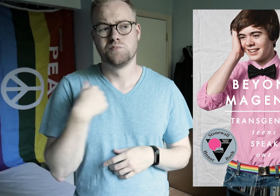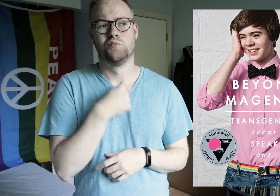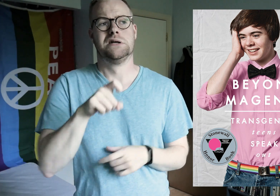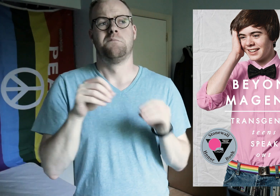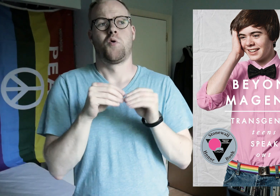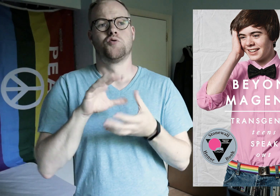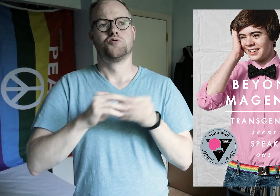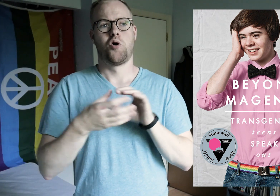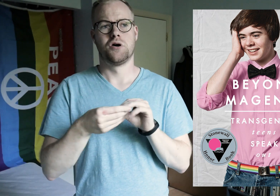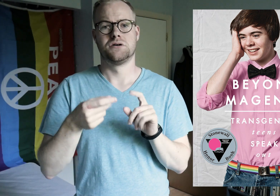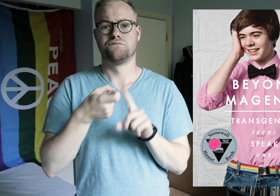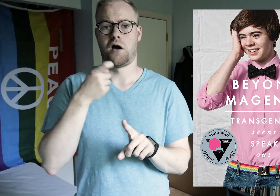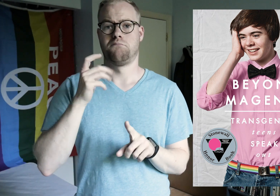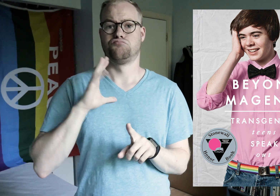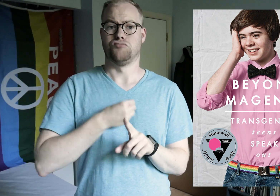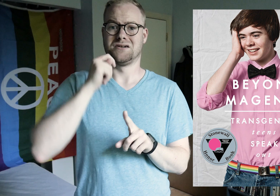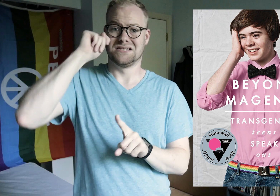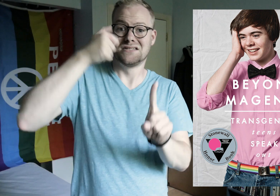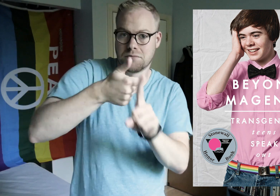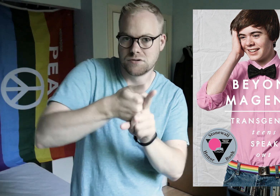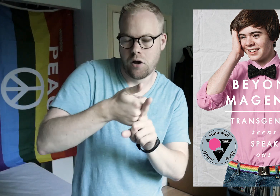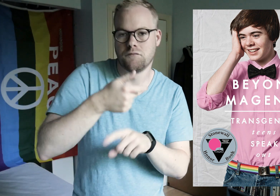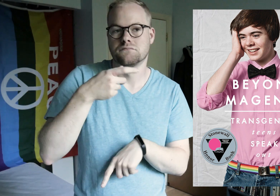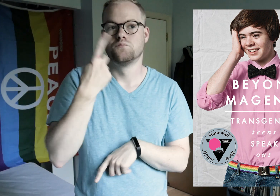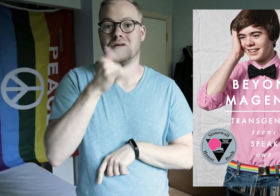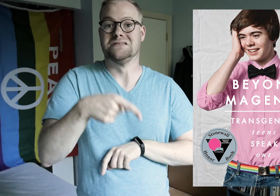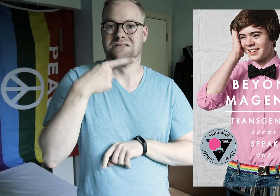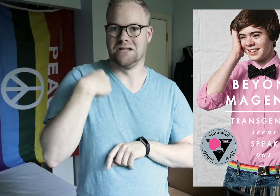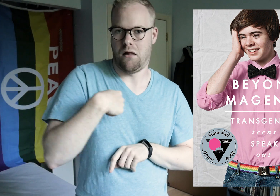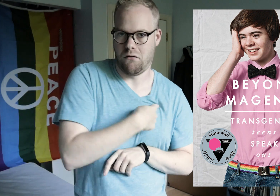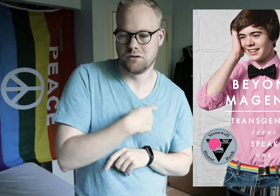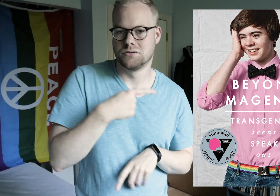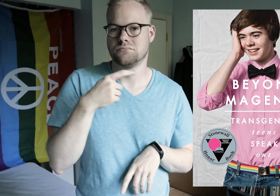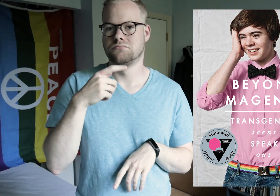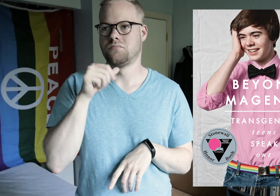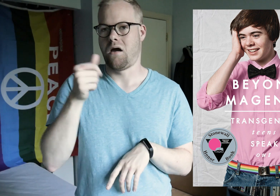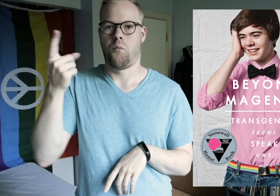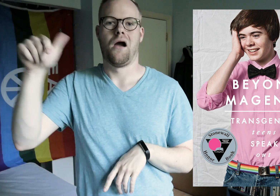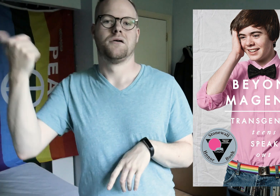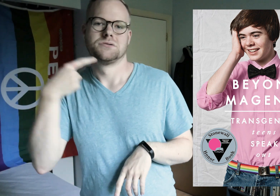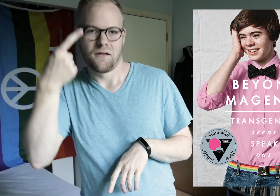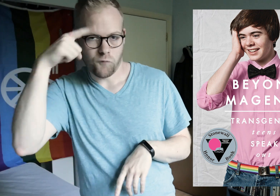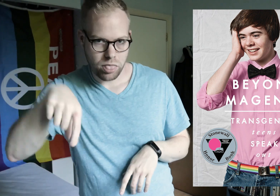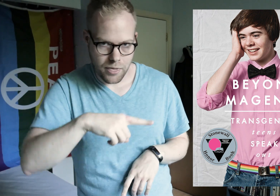We need more stories FROM trans teens themselves, ones they tell us, not someone else telling it for them.